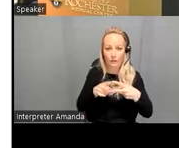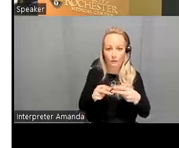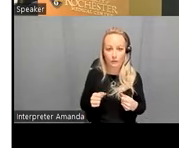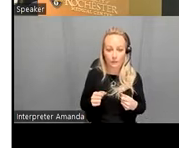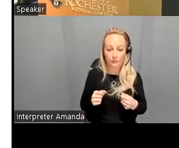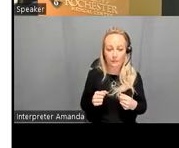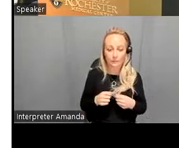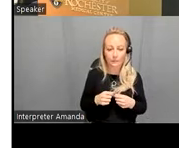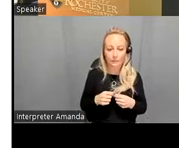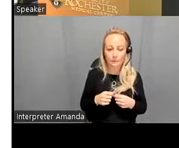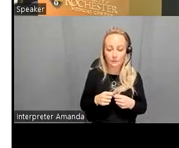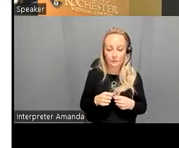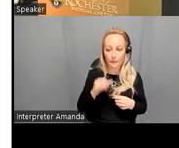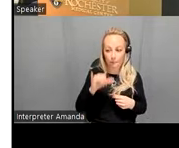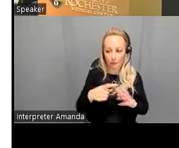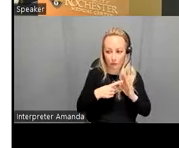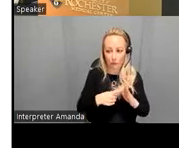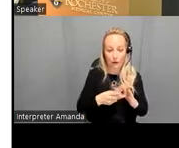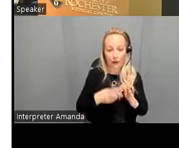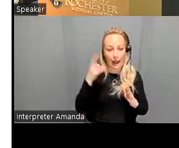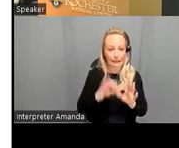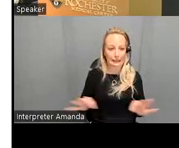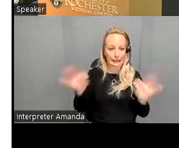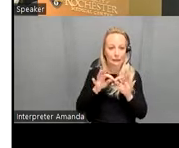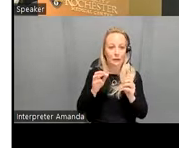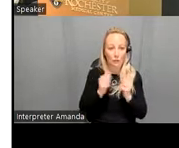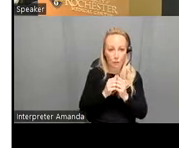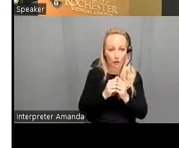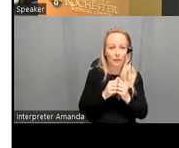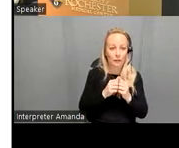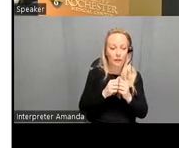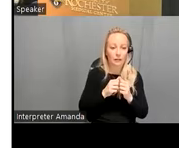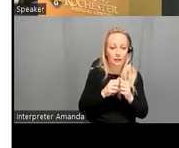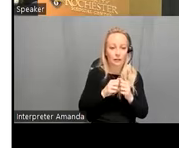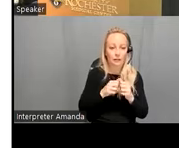this this was shown to be highly significant with a likelihood ratio test and we get similar results